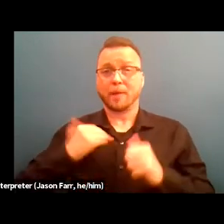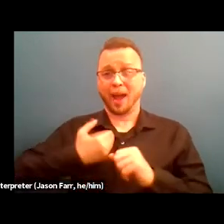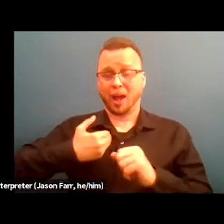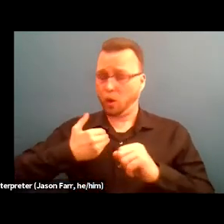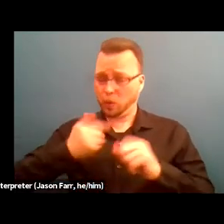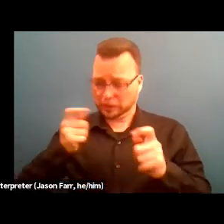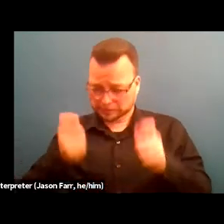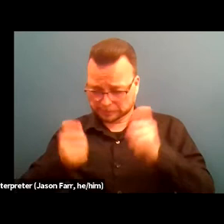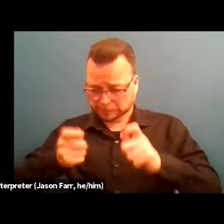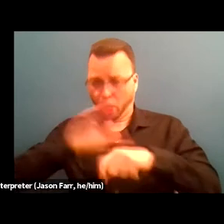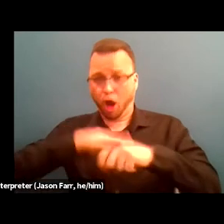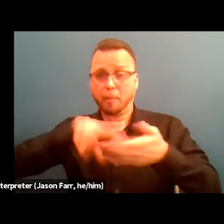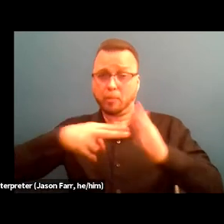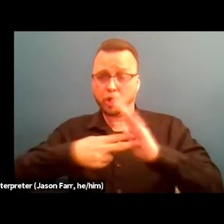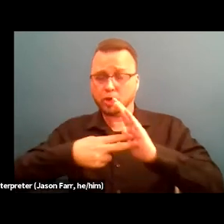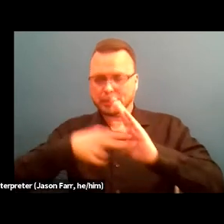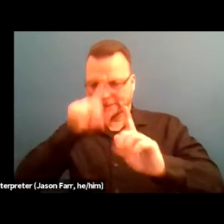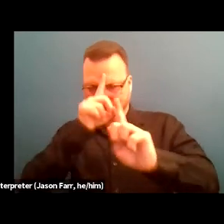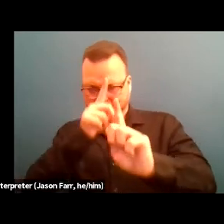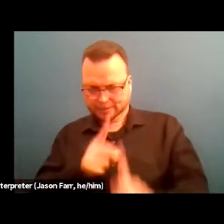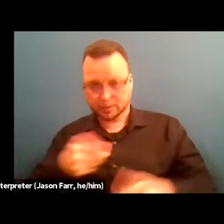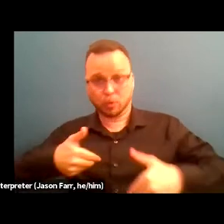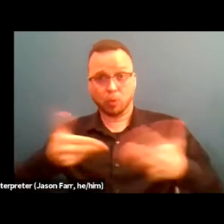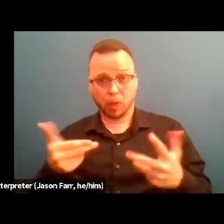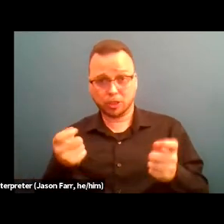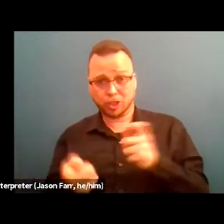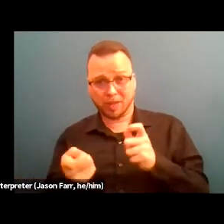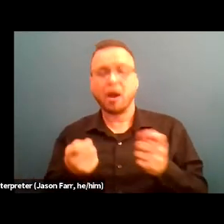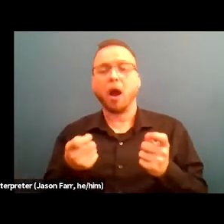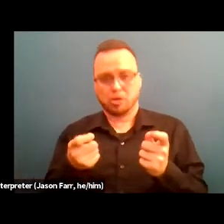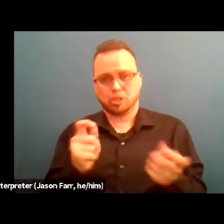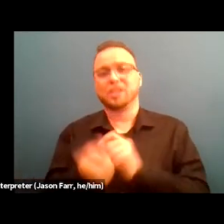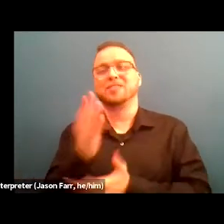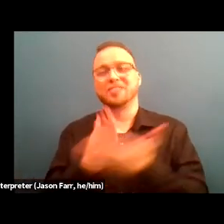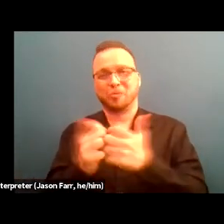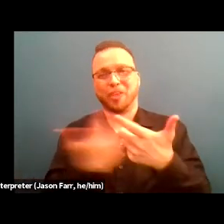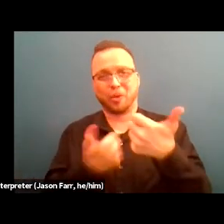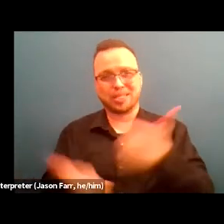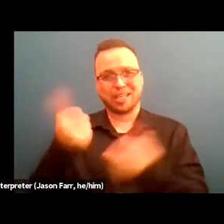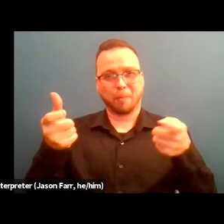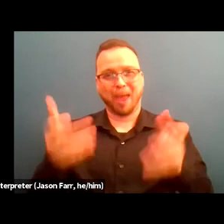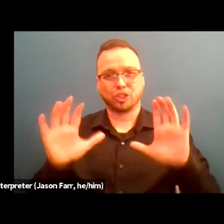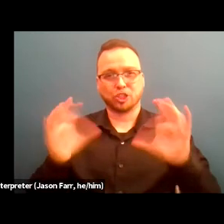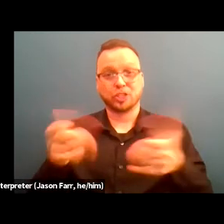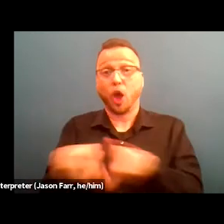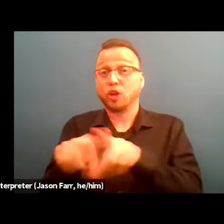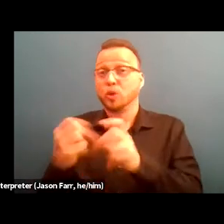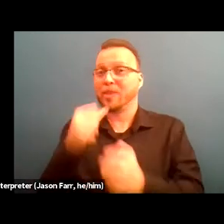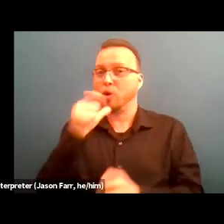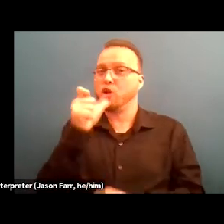with some of the things that I just need. We were able to shift some of those with our senior management and also with our non-management staff.